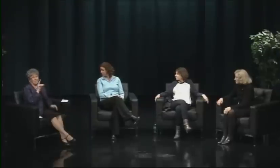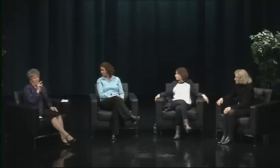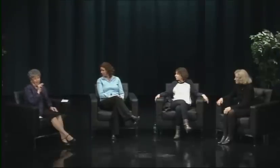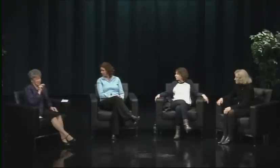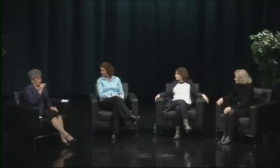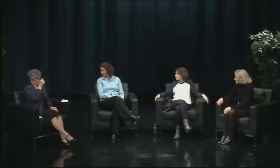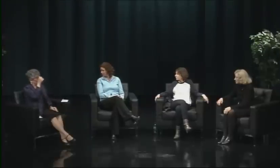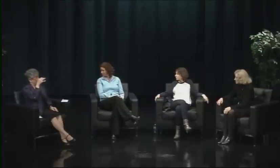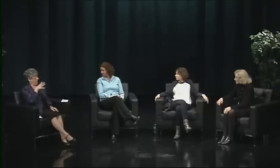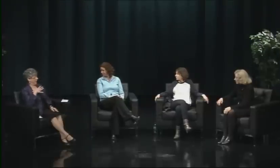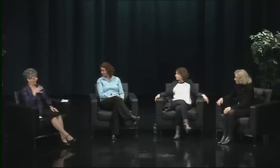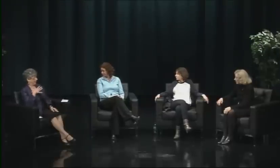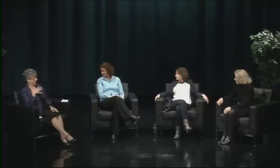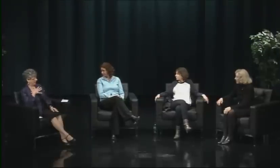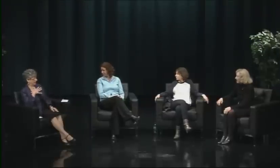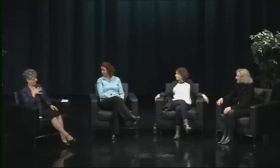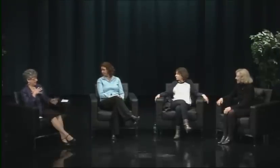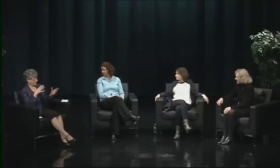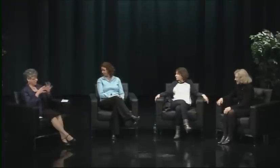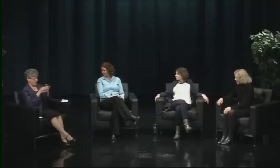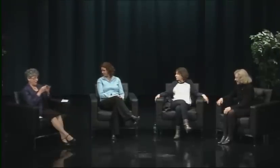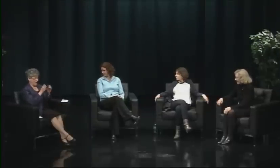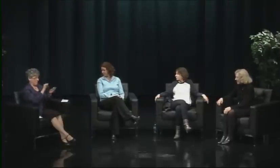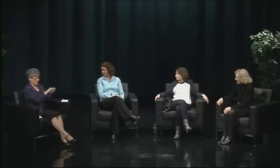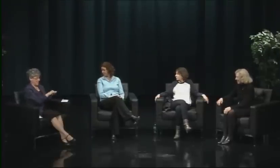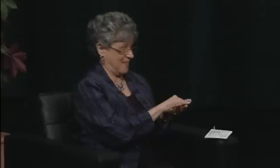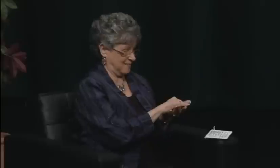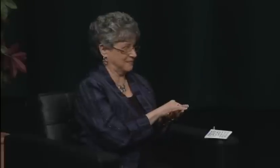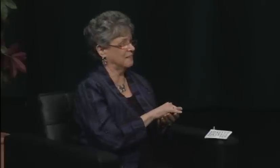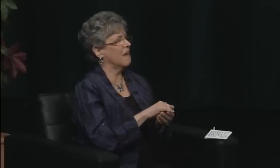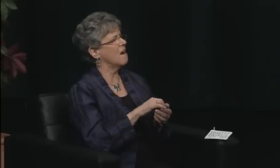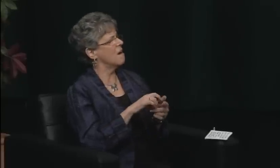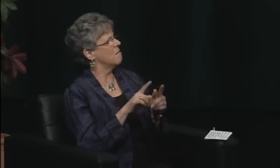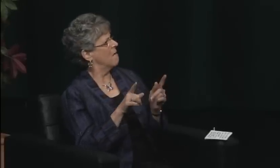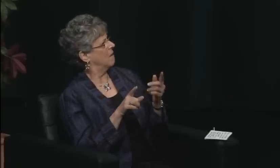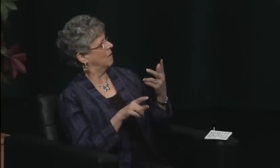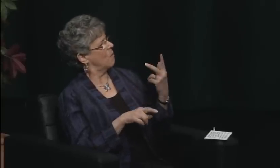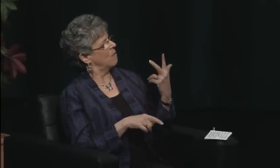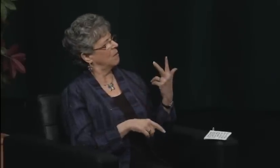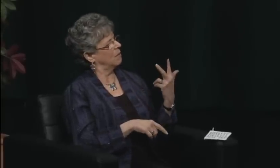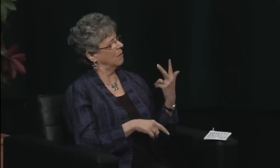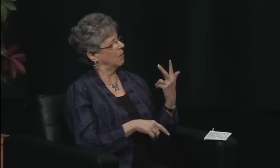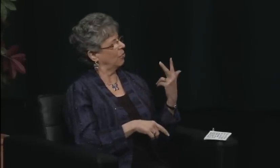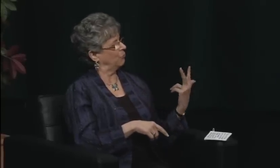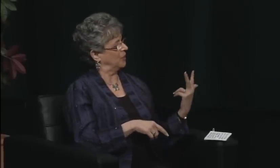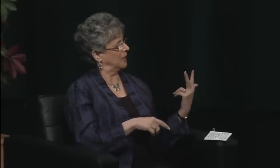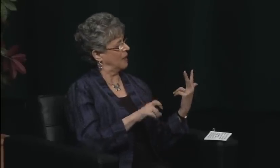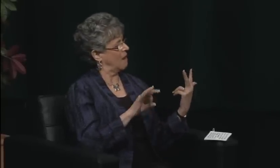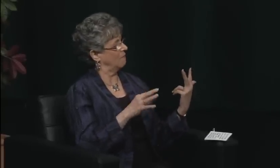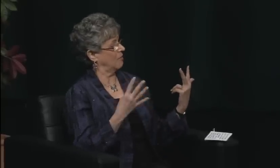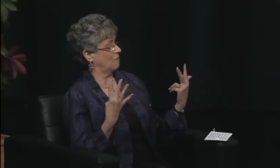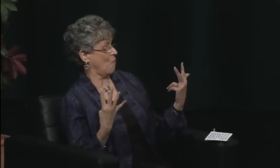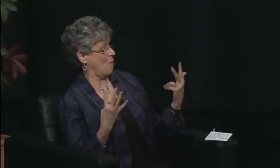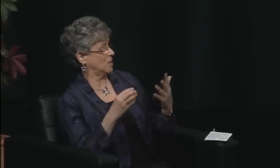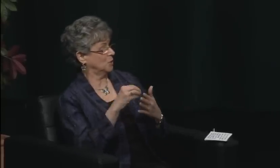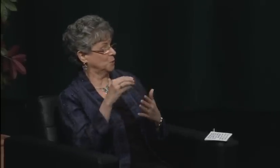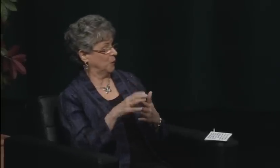We also gained international attention too, it started very local and it built from there, and the world knew what was happening.